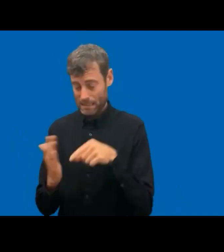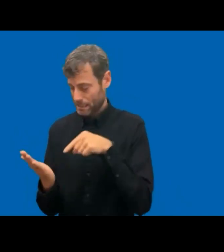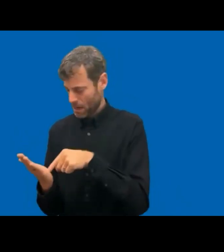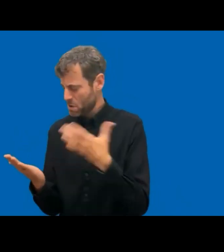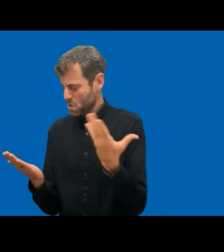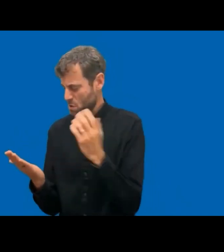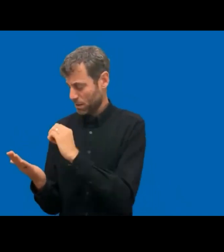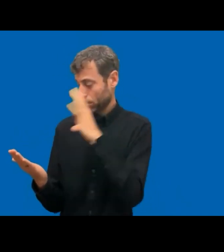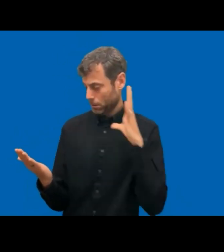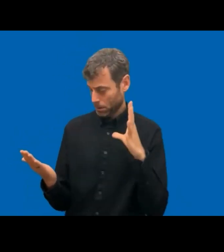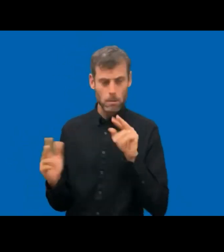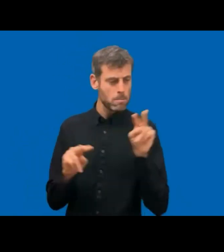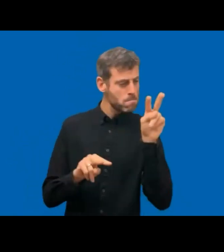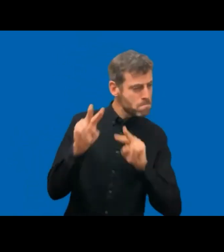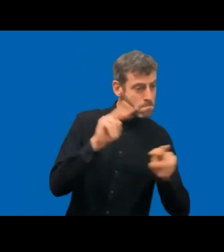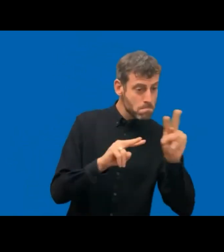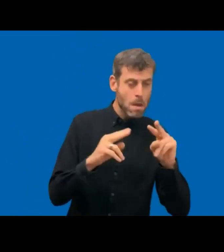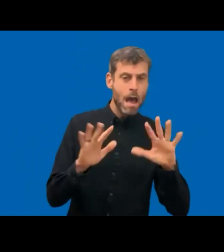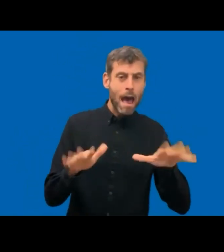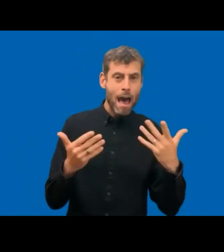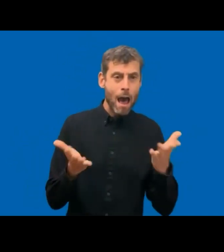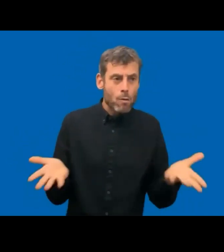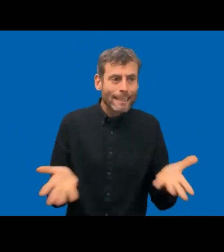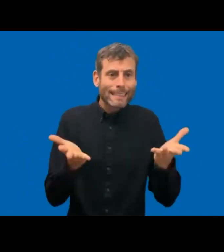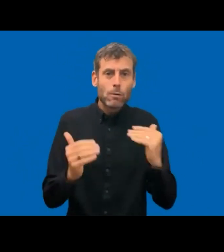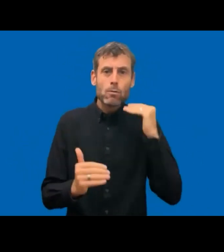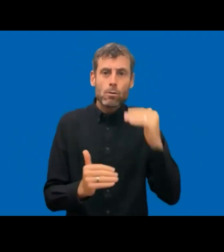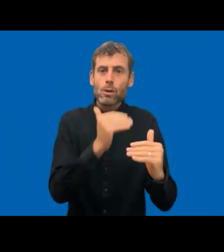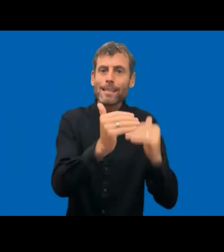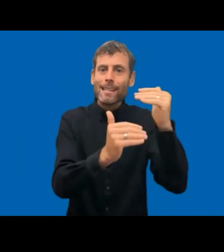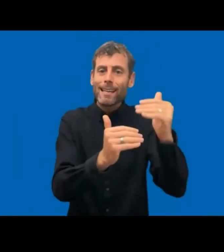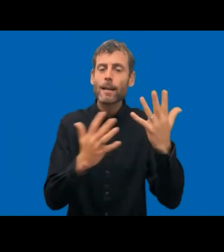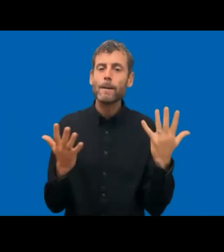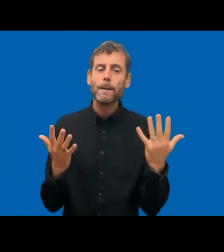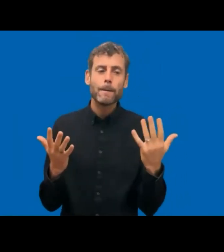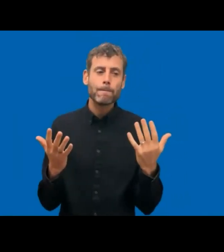email, hey, what do you think of this? Or do you want, do you need to be involved